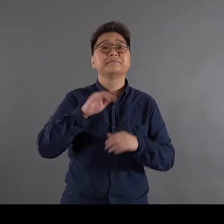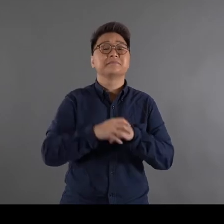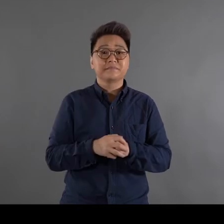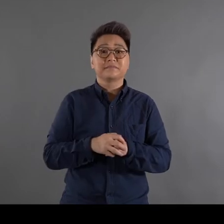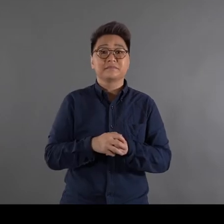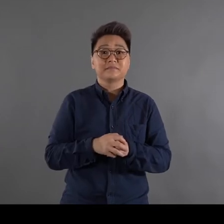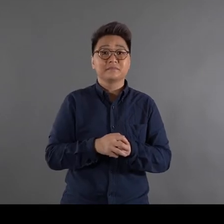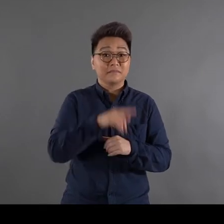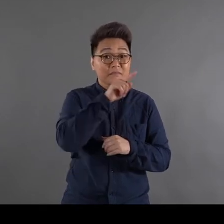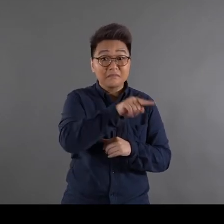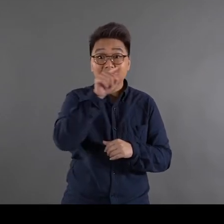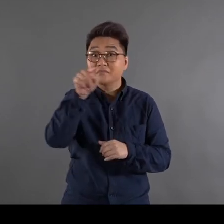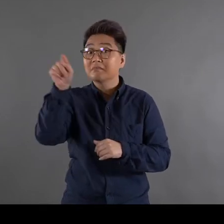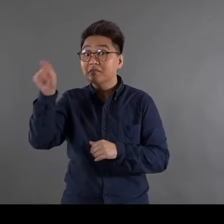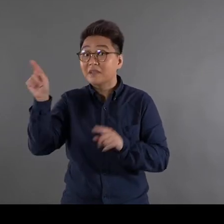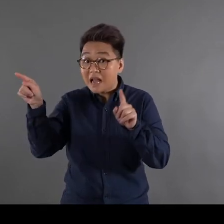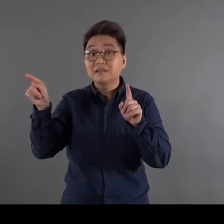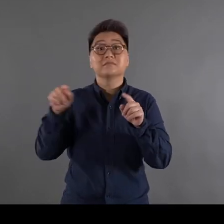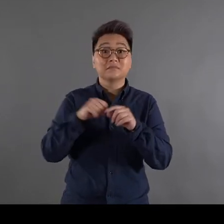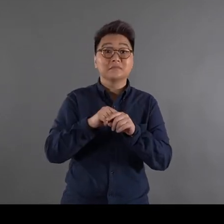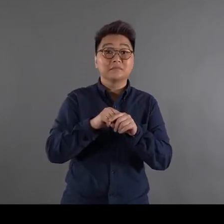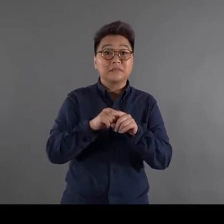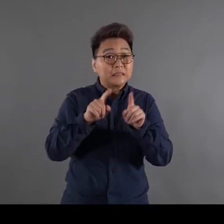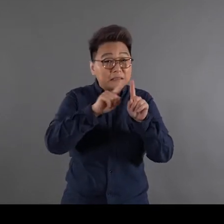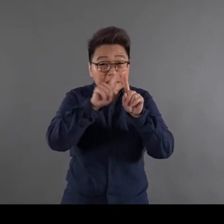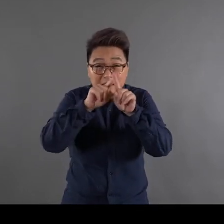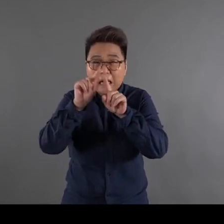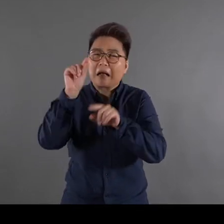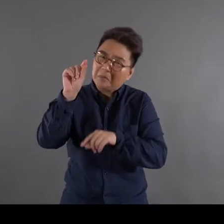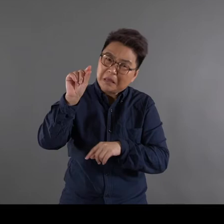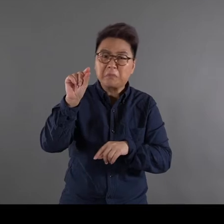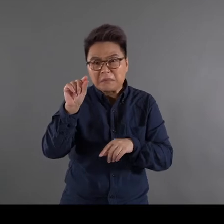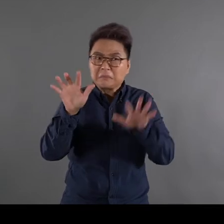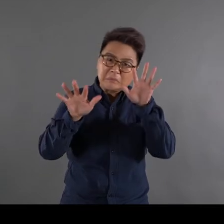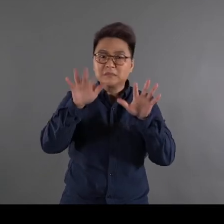This one is similar to that